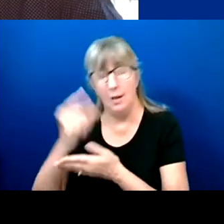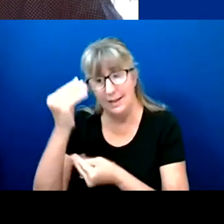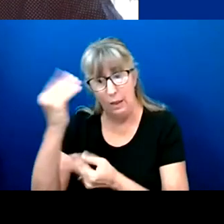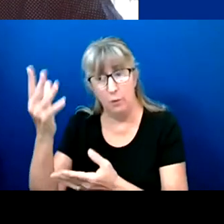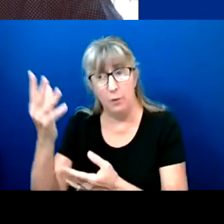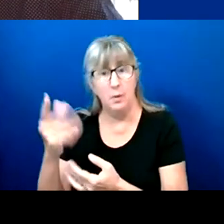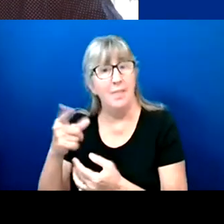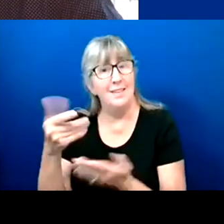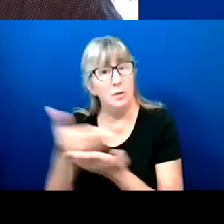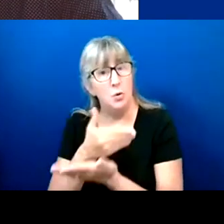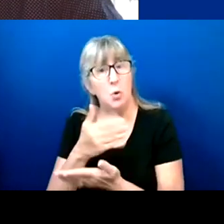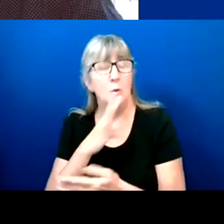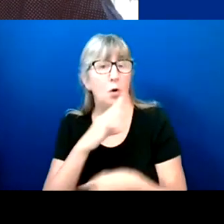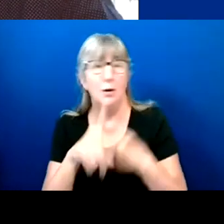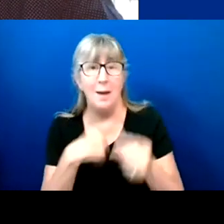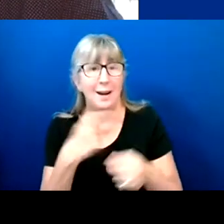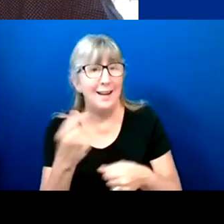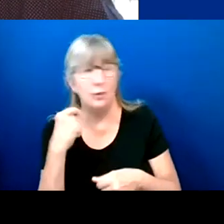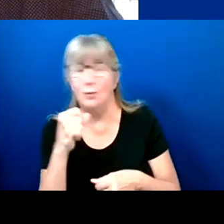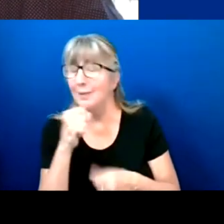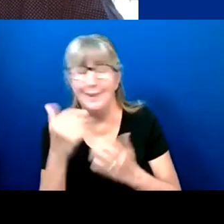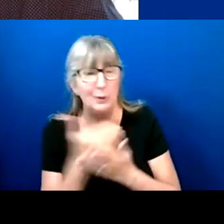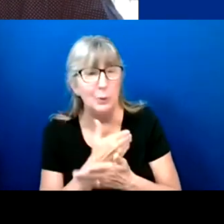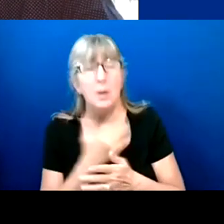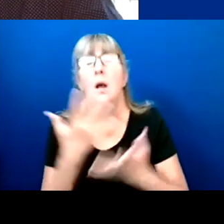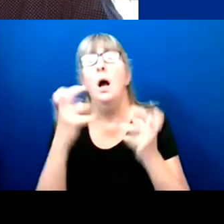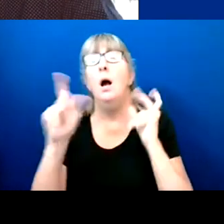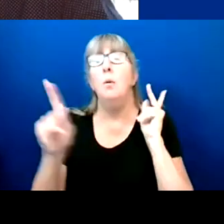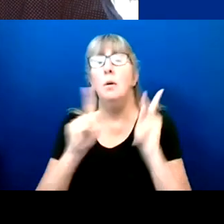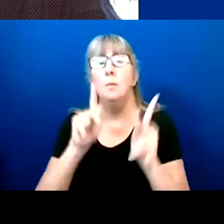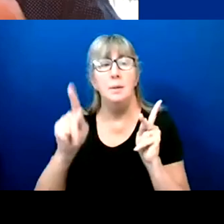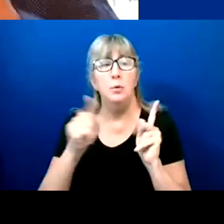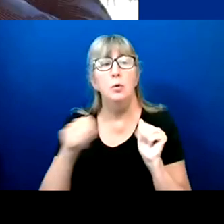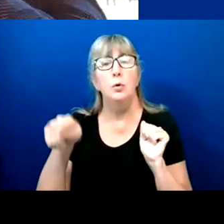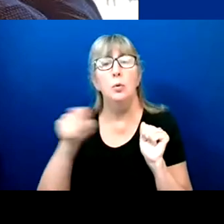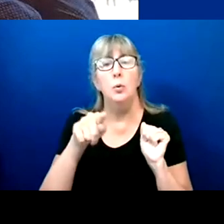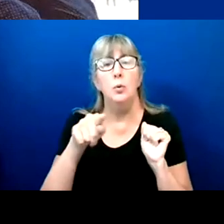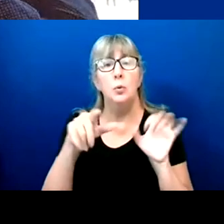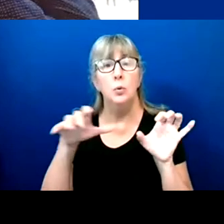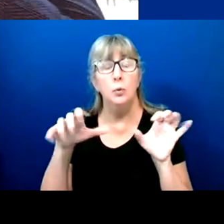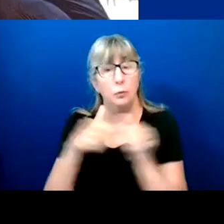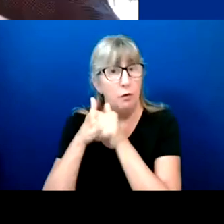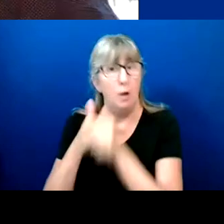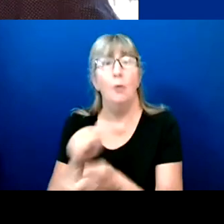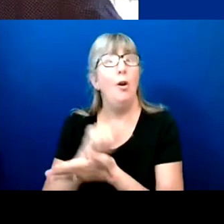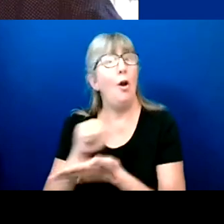So I just want folks to basically do what the law says.